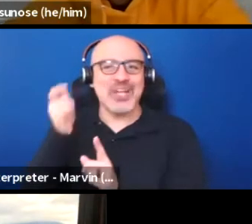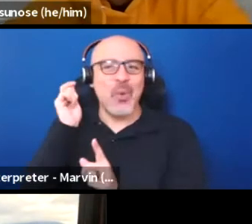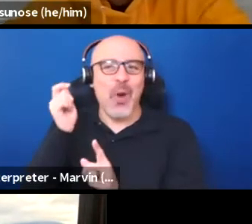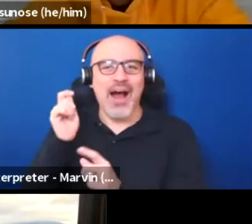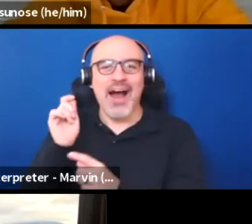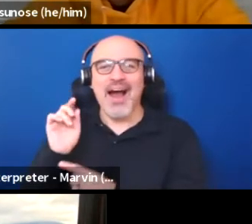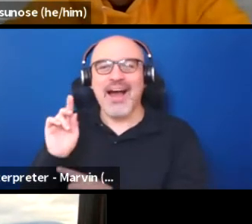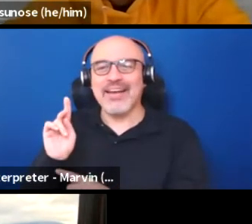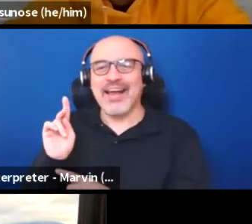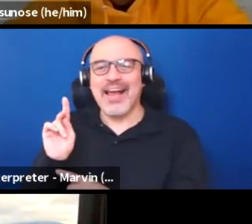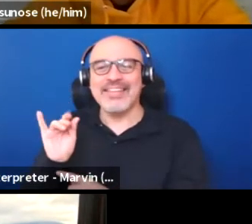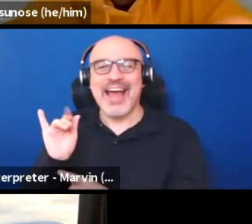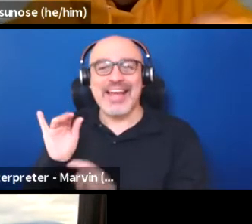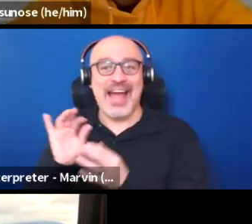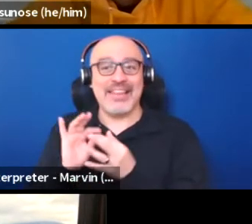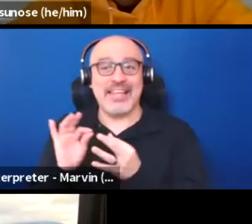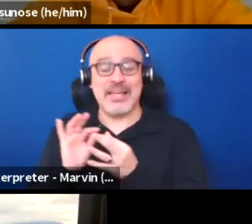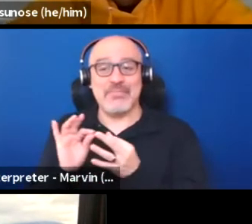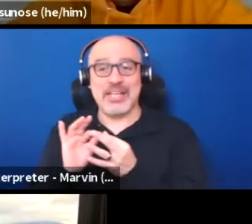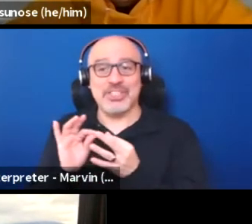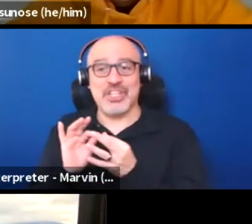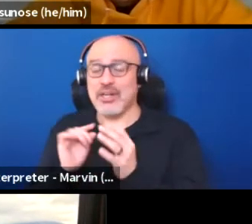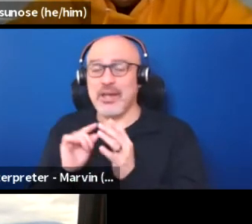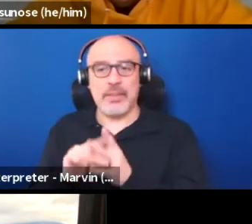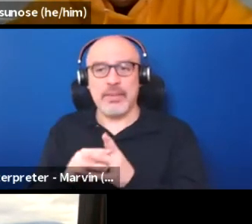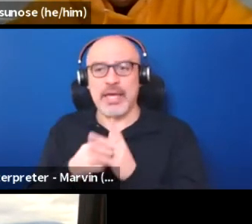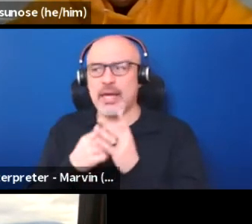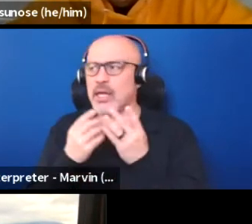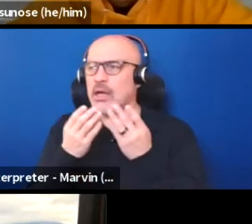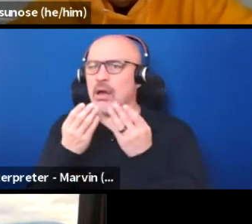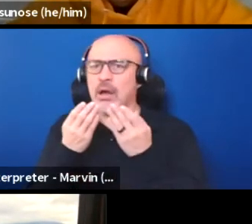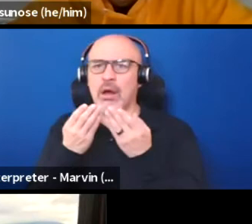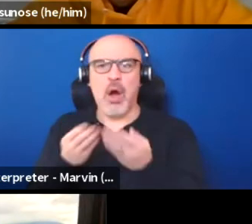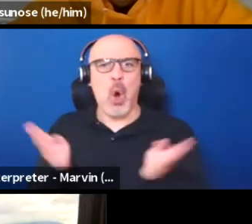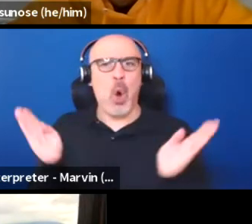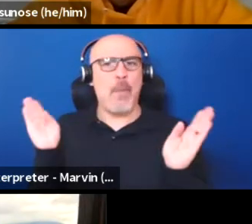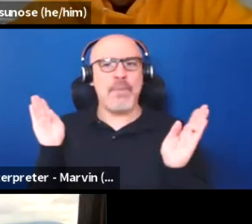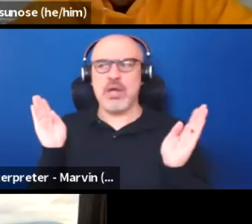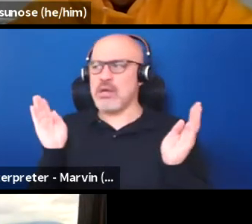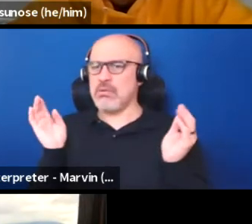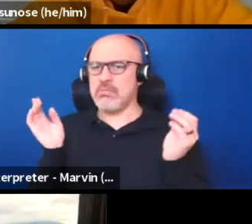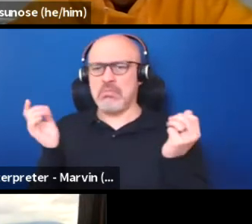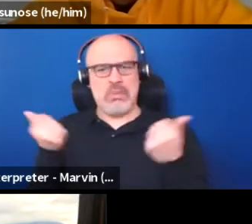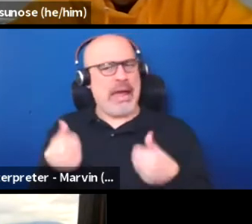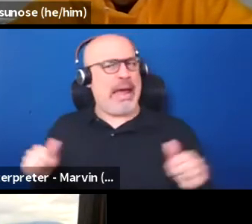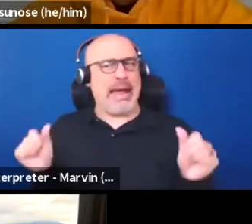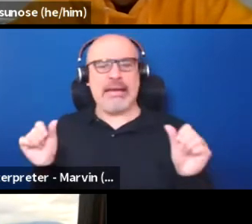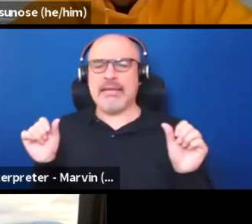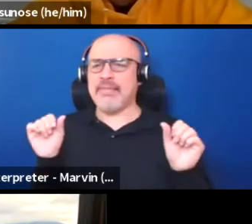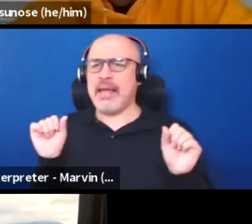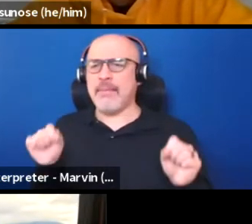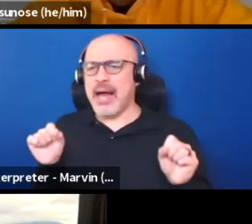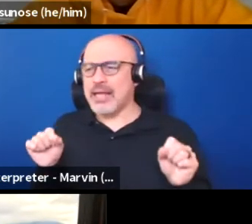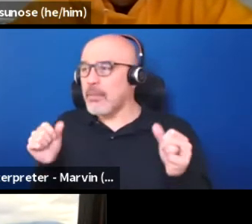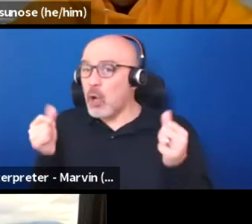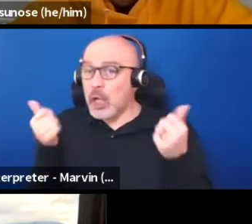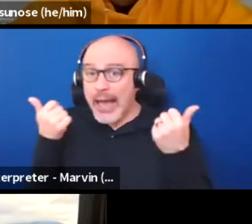that Kathy started us out with. This, like open ended. Anything is possible, anywhere is possible